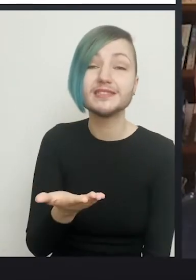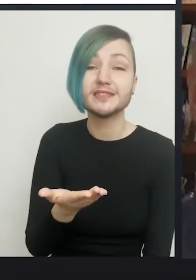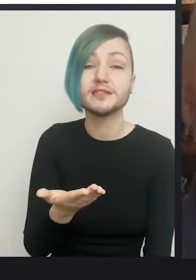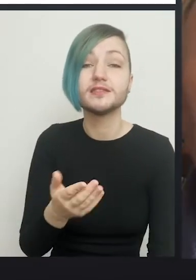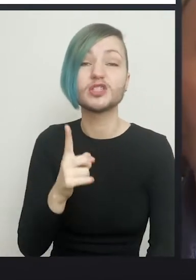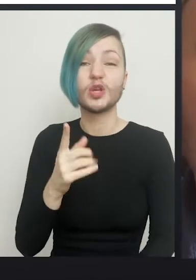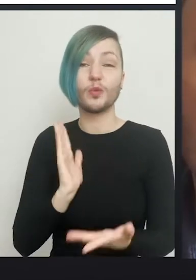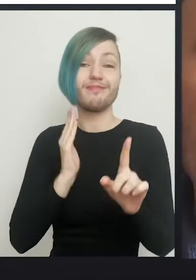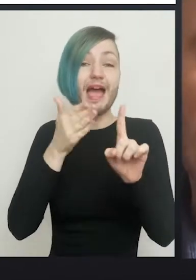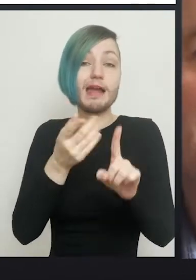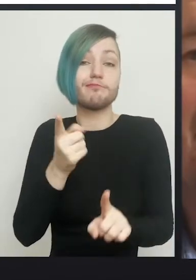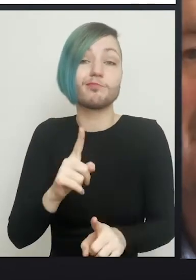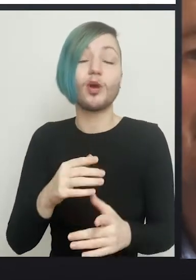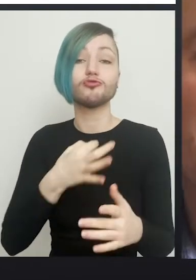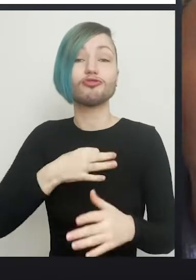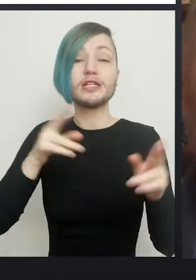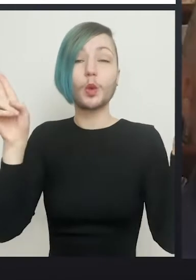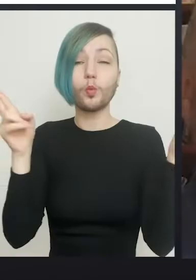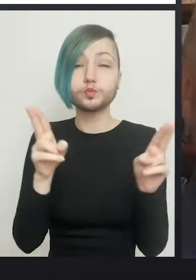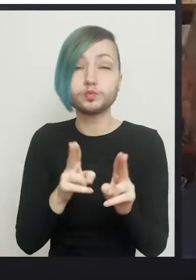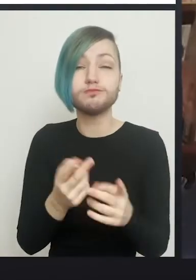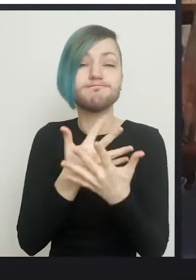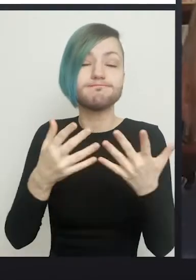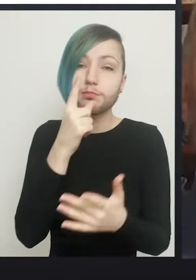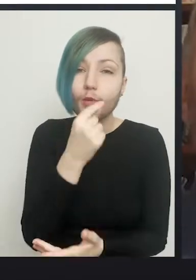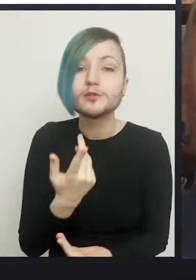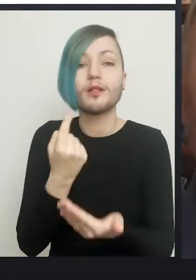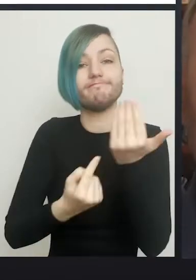reduce the risks to the absolute minimum for any individual patient, and then go with that.